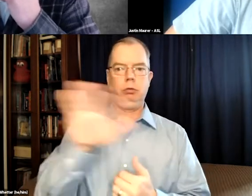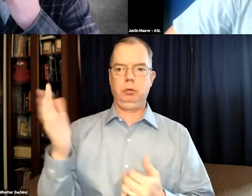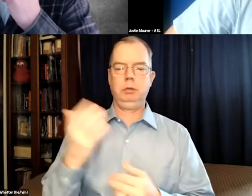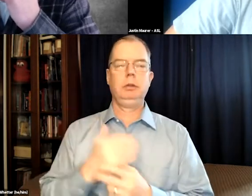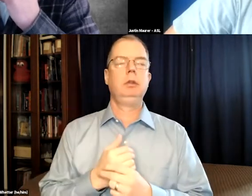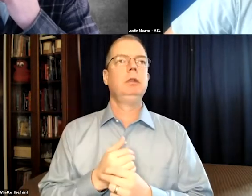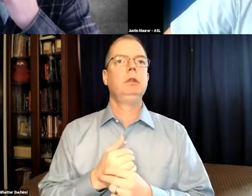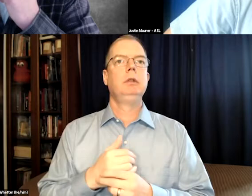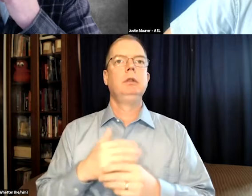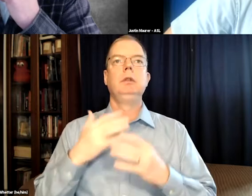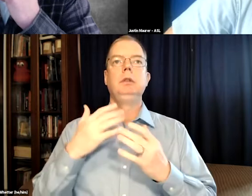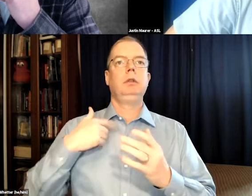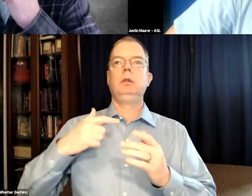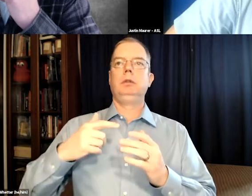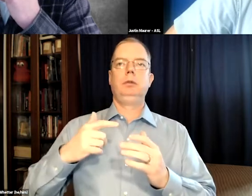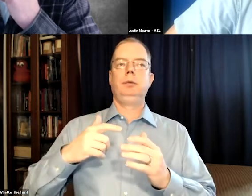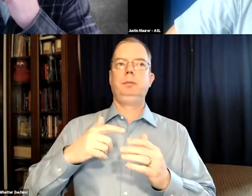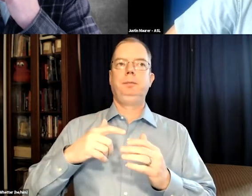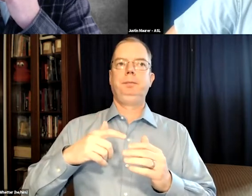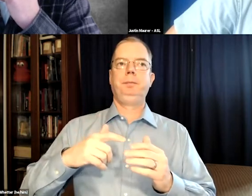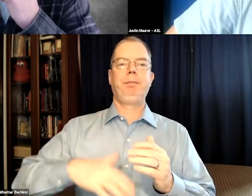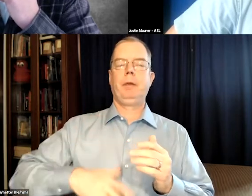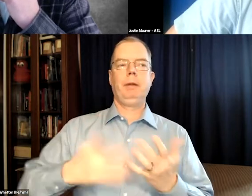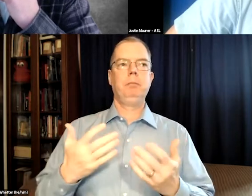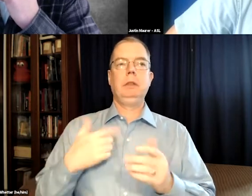to be captioned for me to experience what I'm seeing fully.